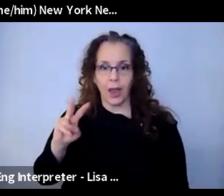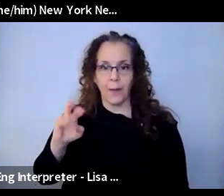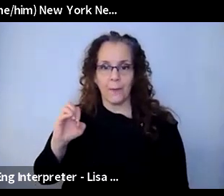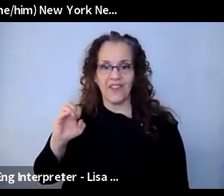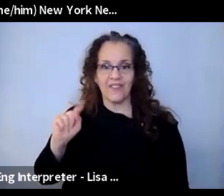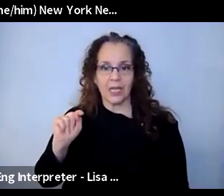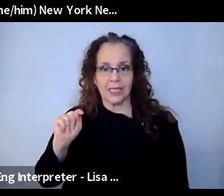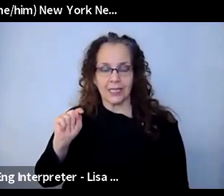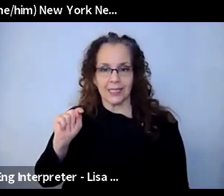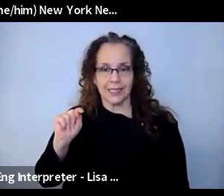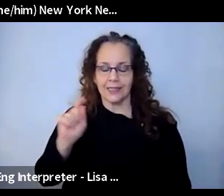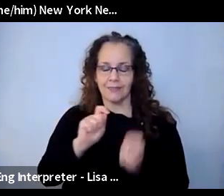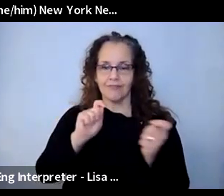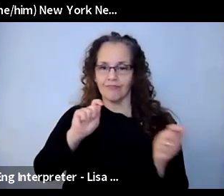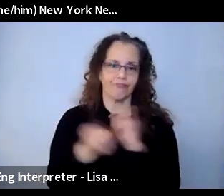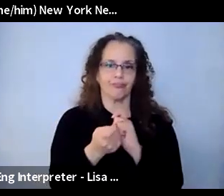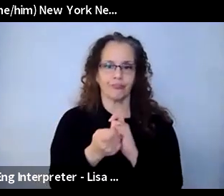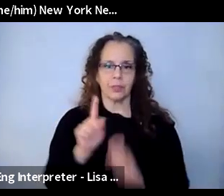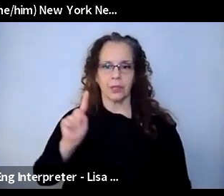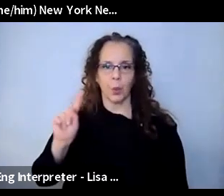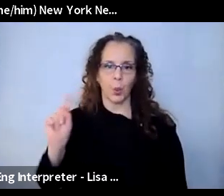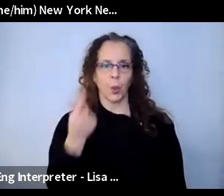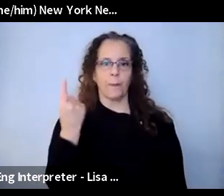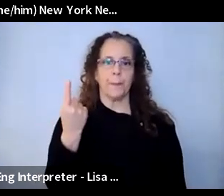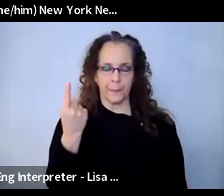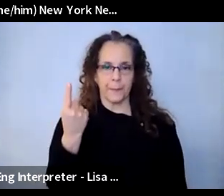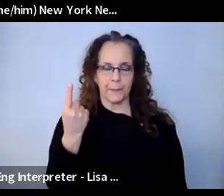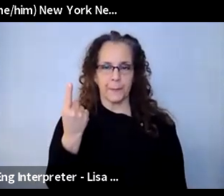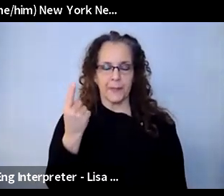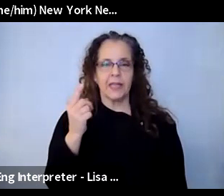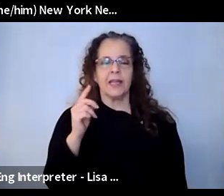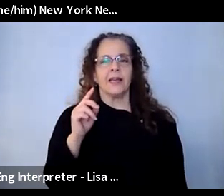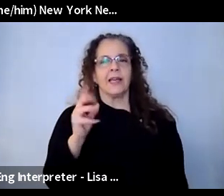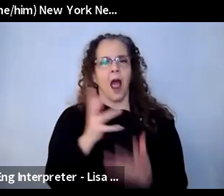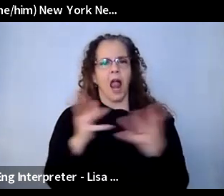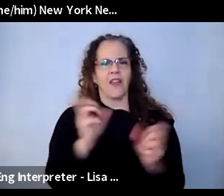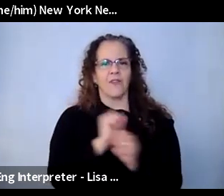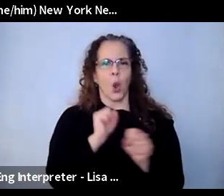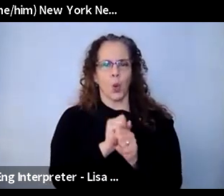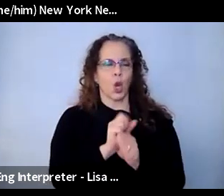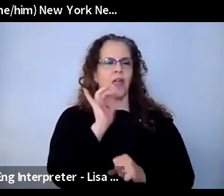things and be flexible. You know, so much of our work had been well, this is the way we do it. And of course, there's